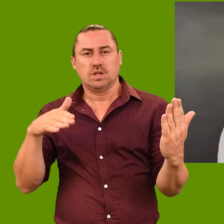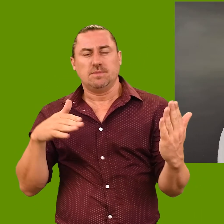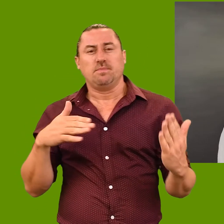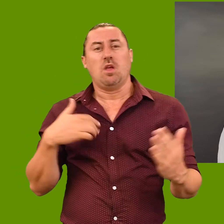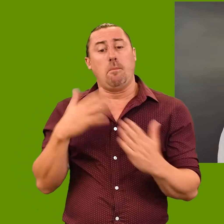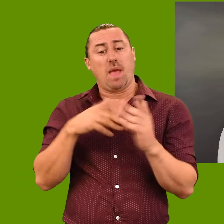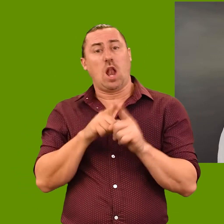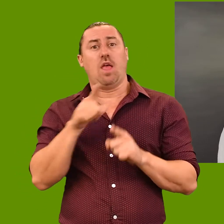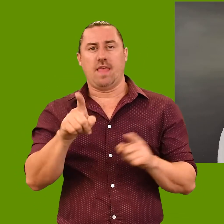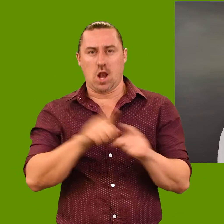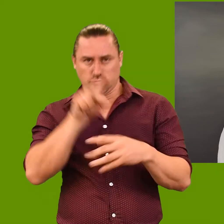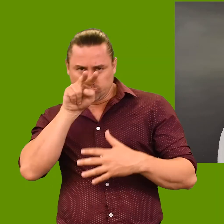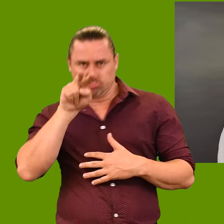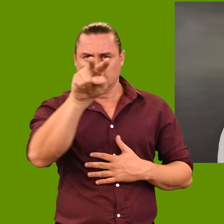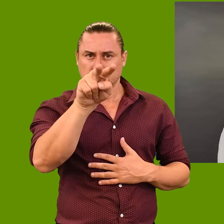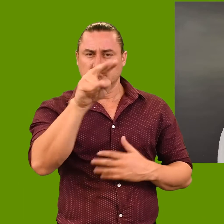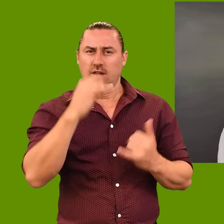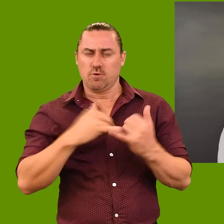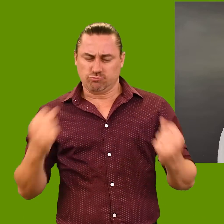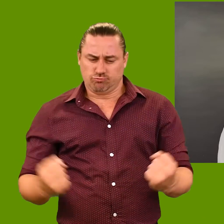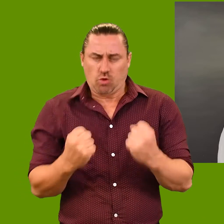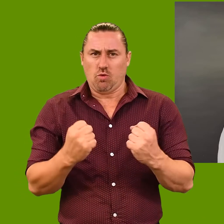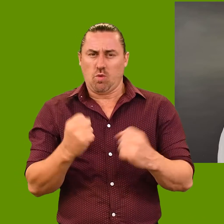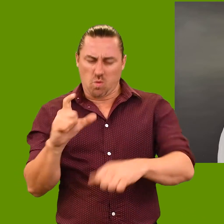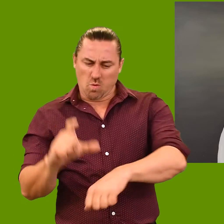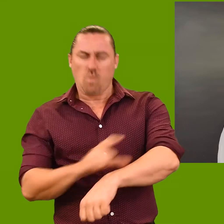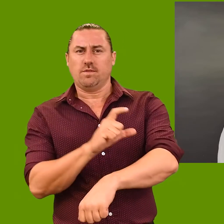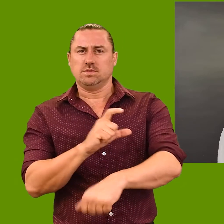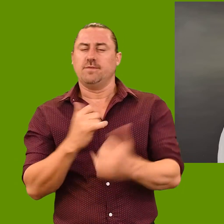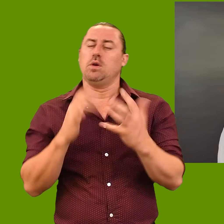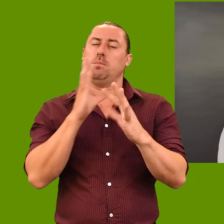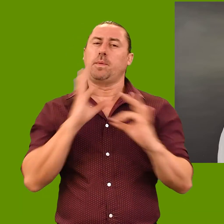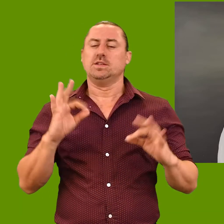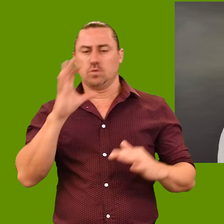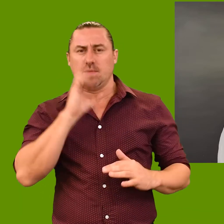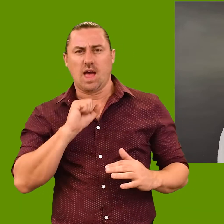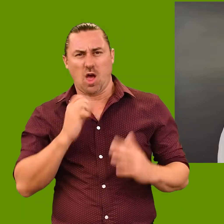‘I’ve depicted Boochani directly engaging the viewer as a strong, confident and peaceful man